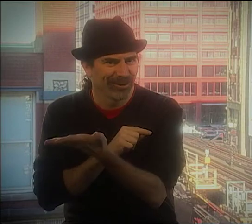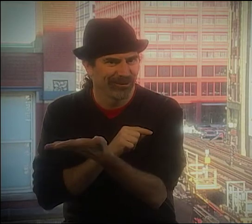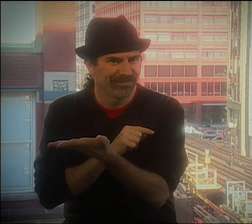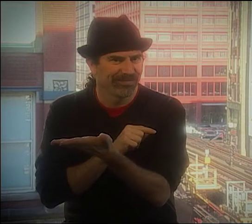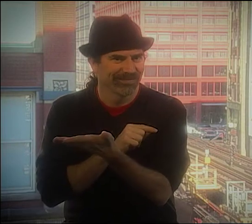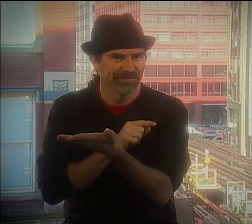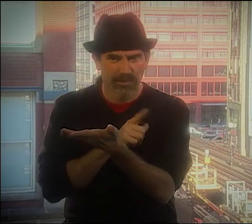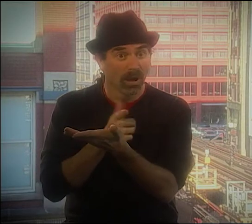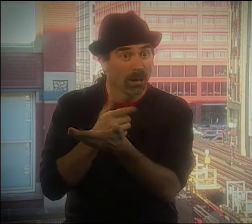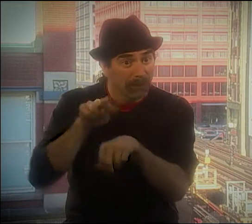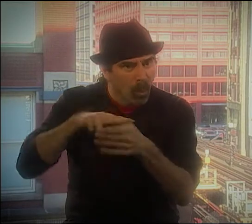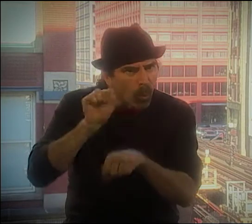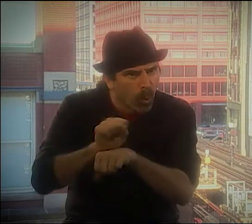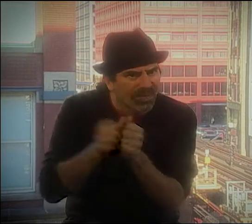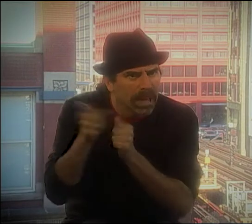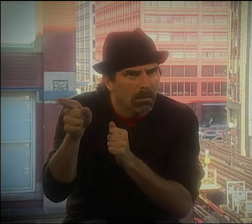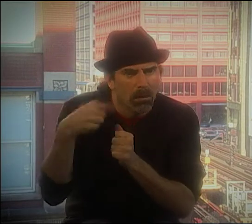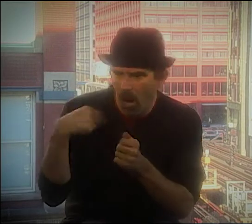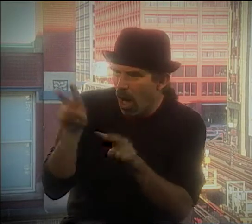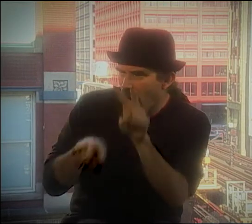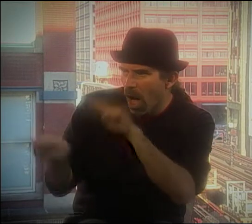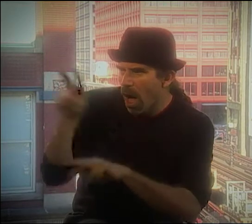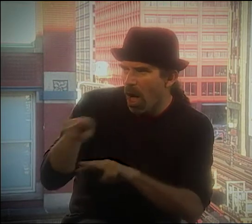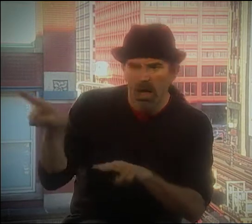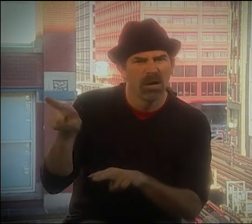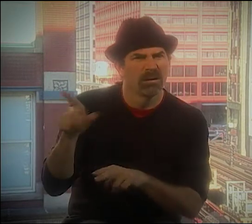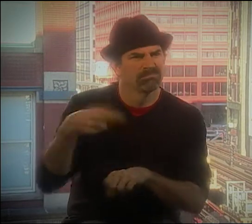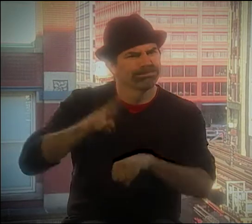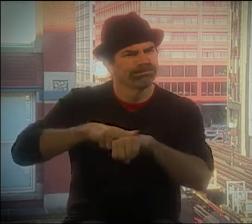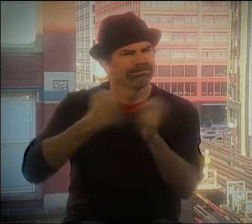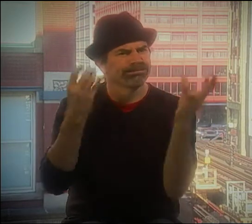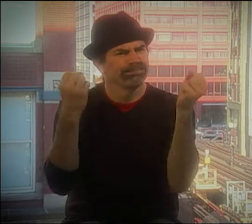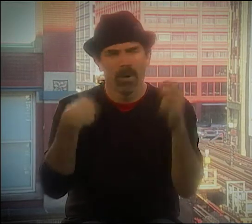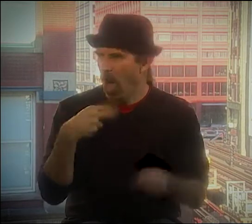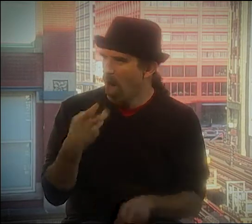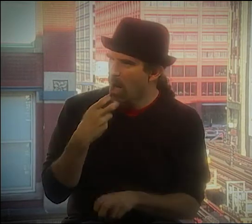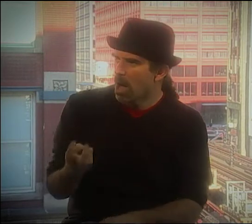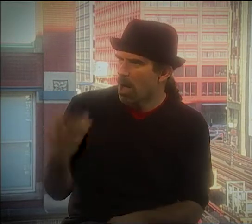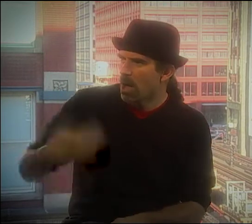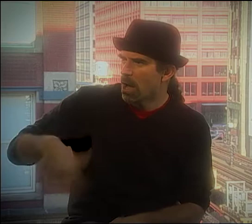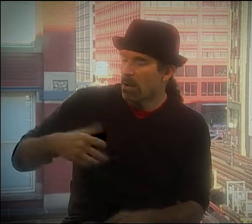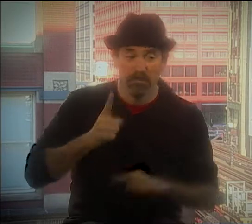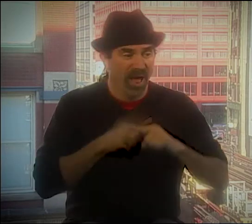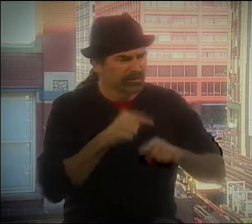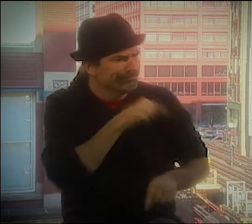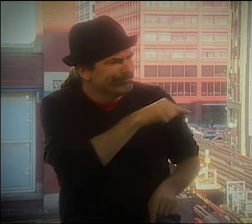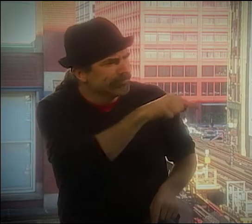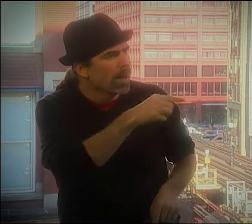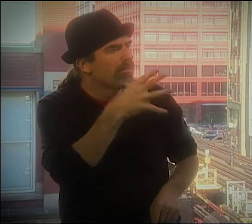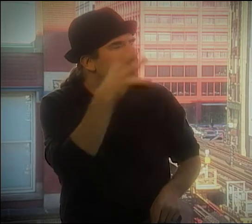PATRICK GRAYBILL WAS THERE, GET TO WORK WITH HIM AND SEE HIS PROCESS, AND IT WAS INCREDIBLE, PLUS ALL THESE